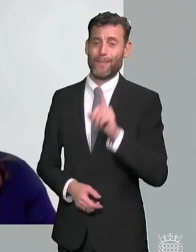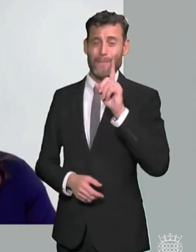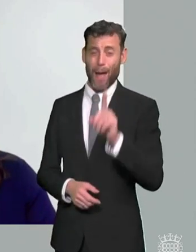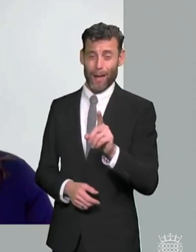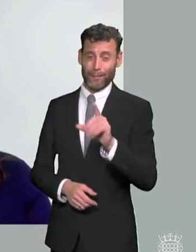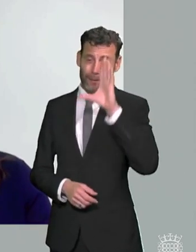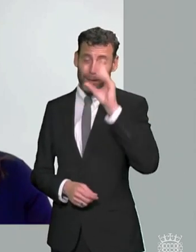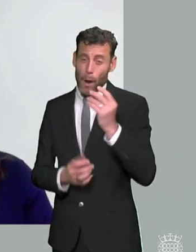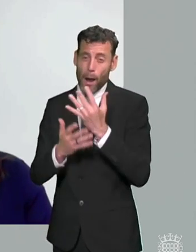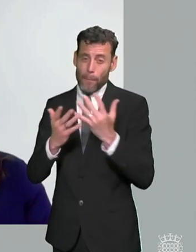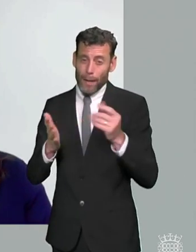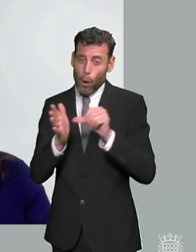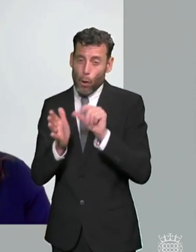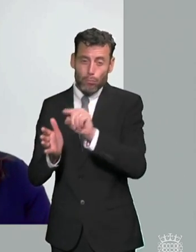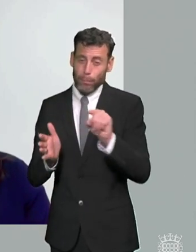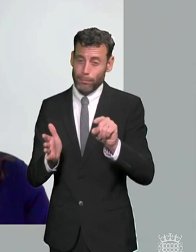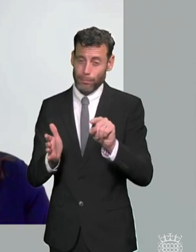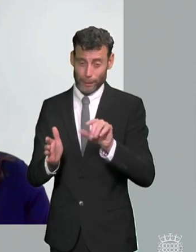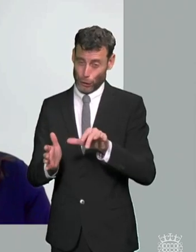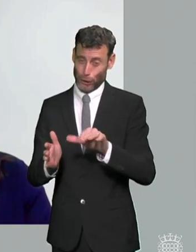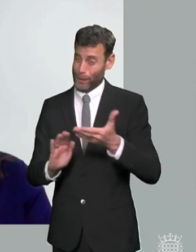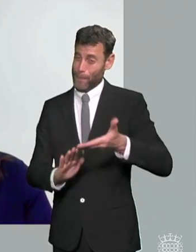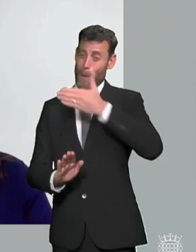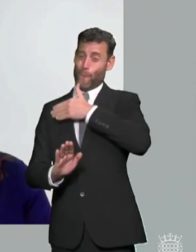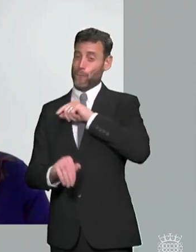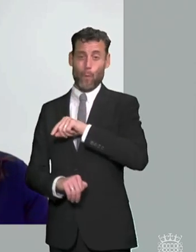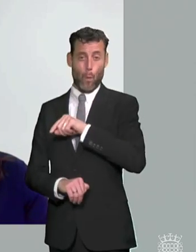and we have long been very conservatively about some particular groups of children